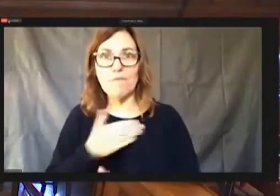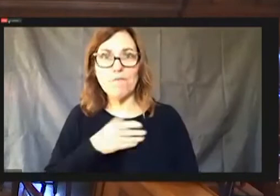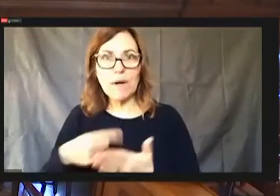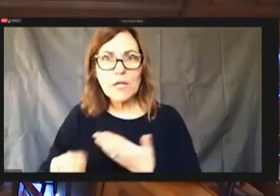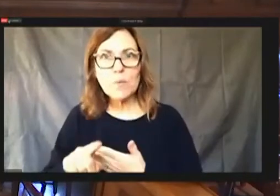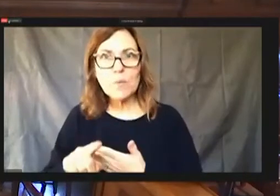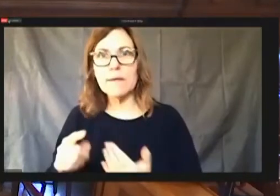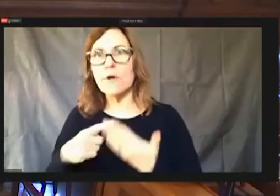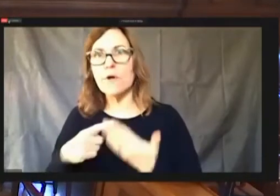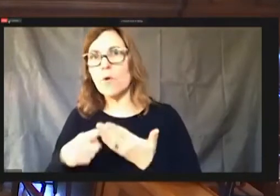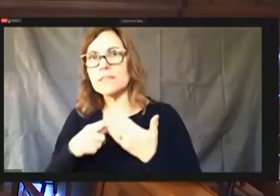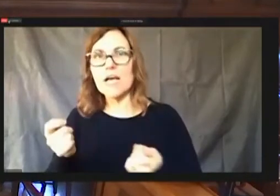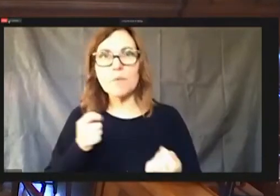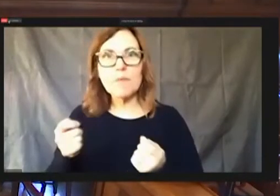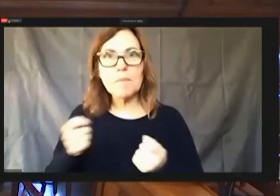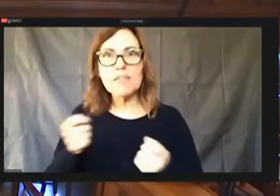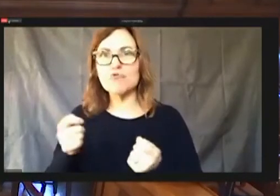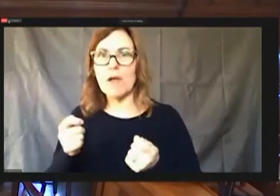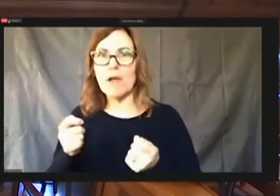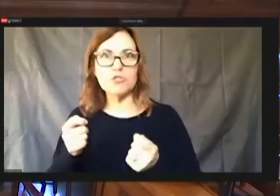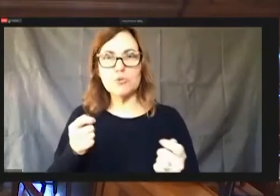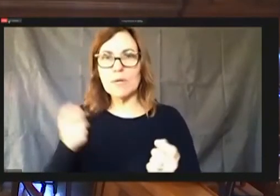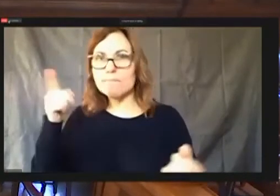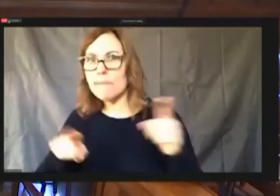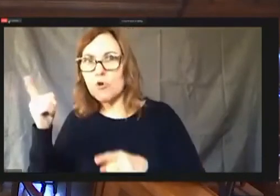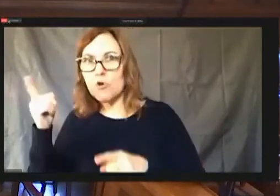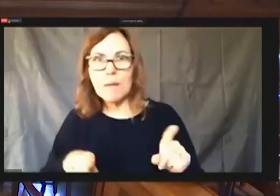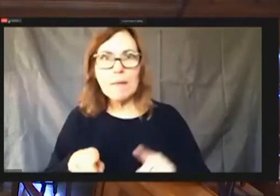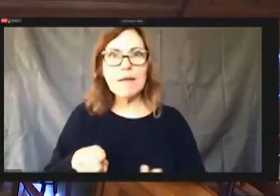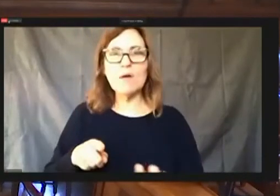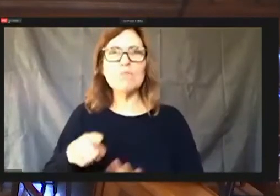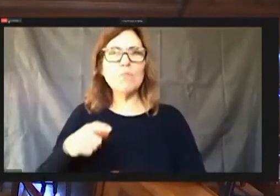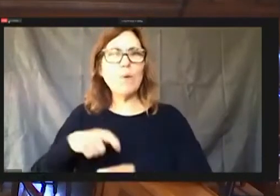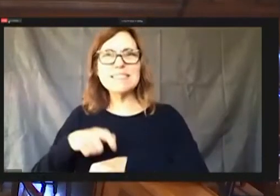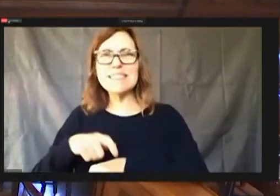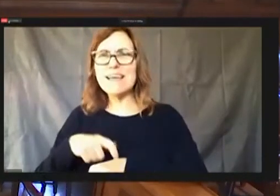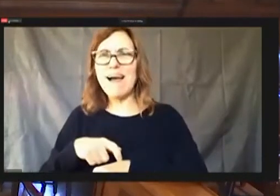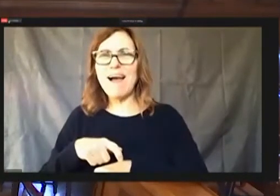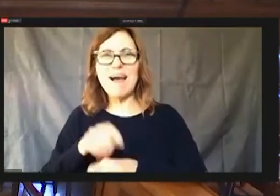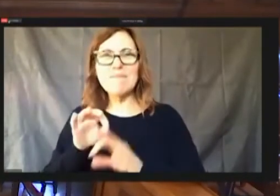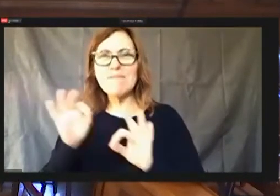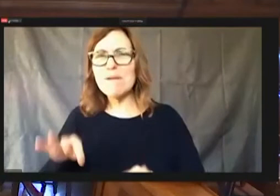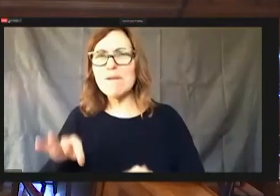everybody on board for that what what's our timing I guess to make this amendment or make